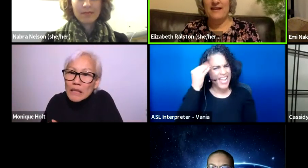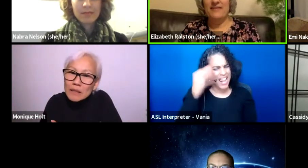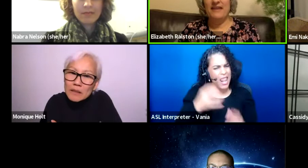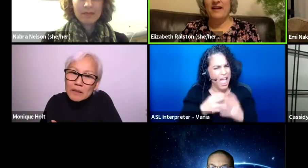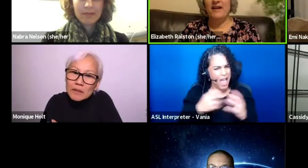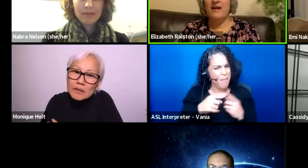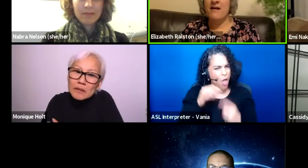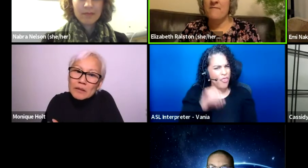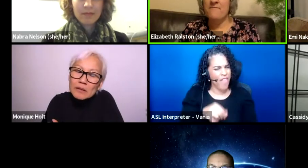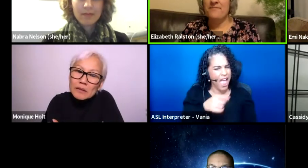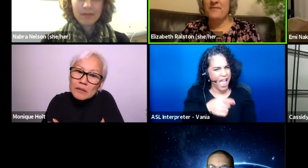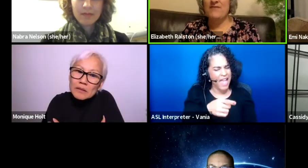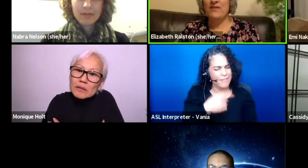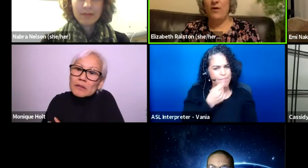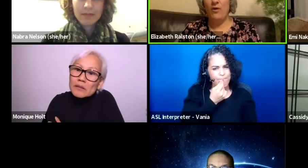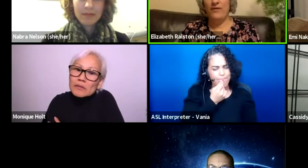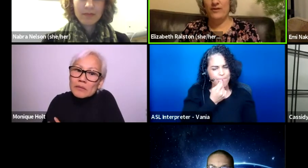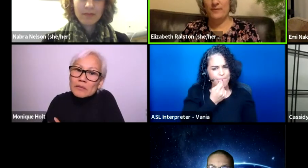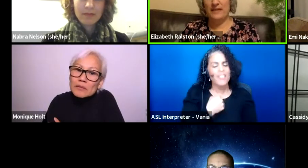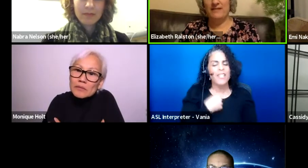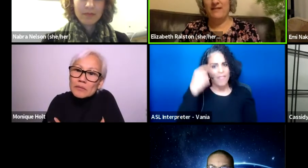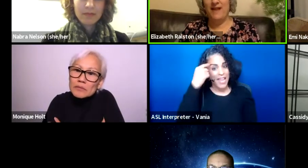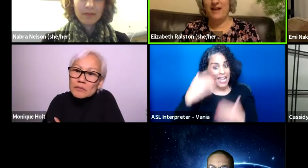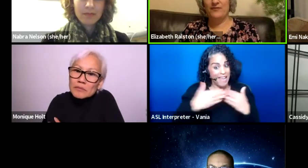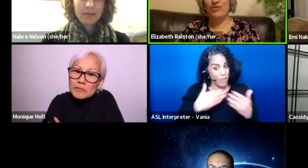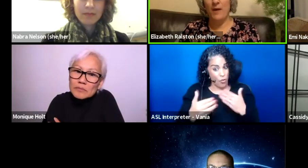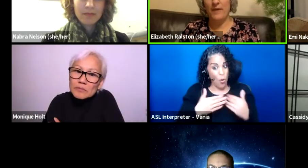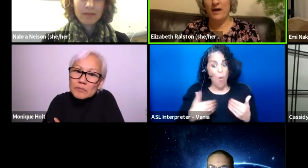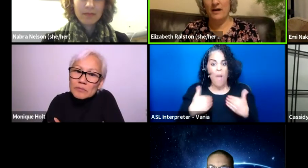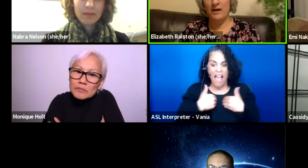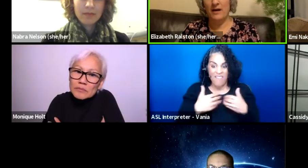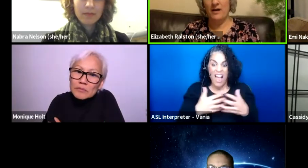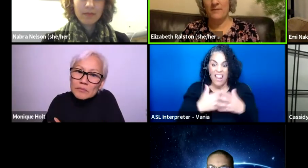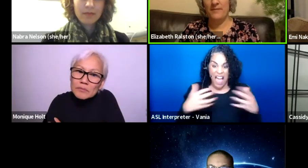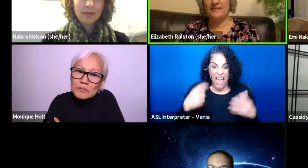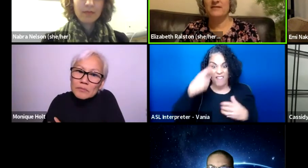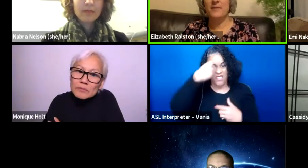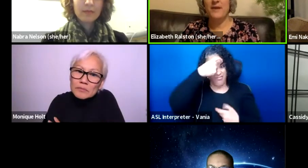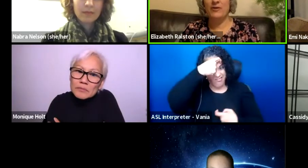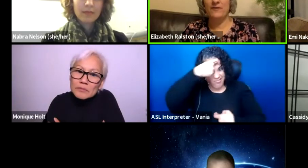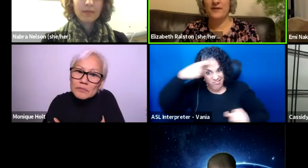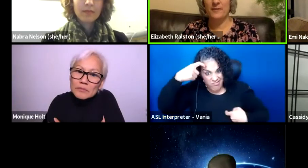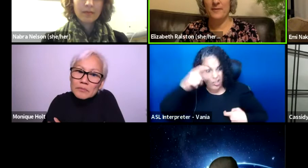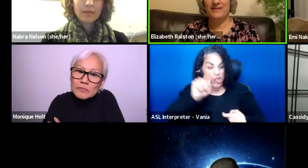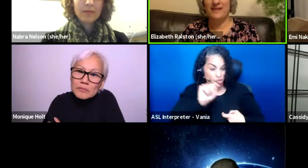and I think even though there's been a lot of trauma that come out of the pandemic,